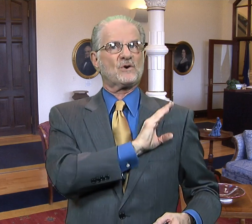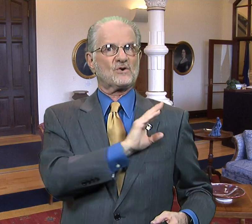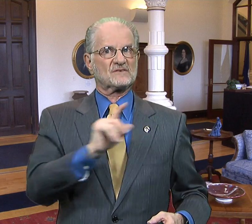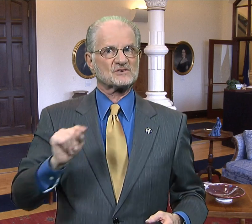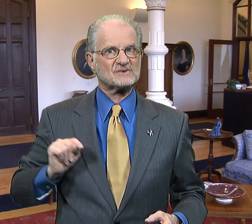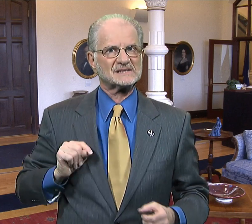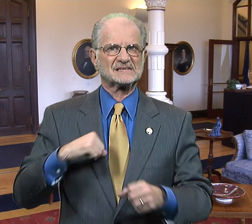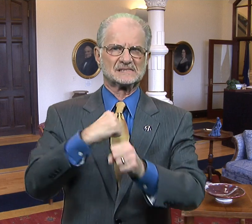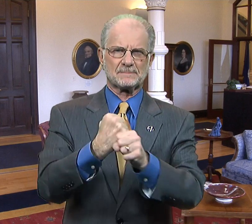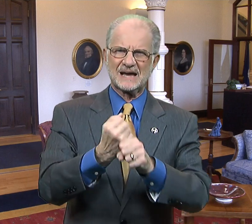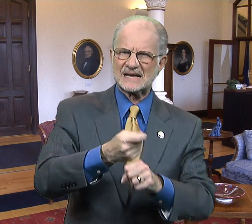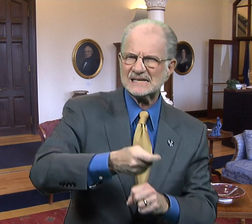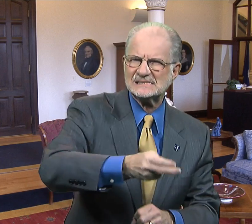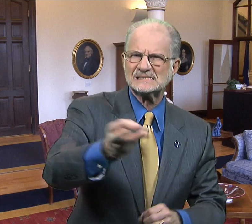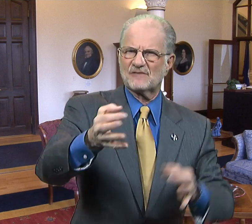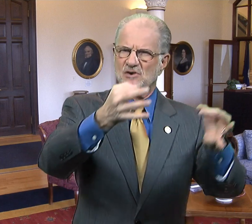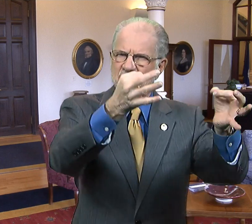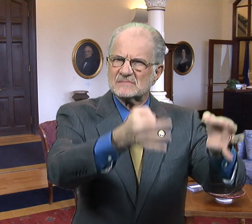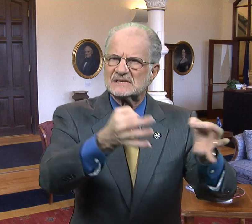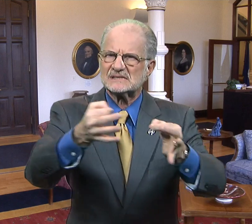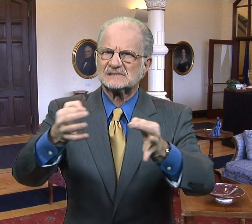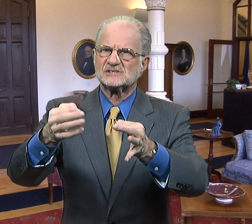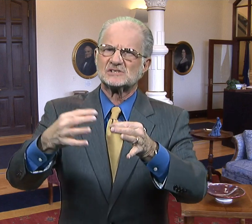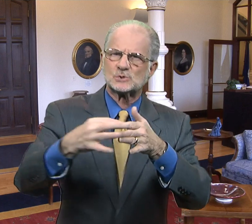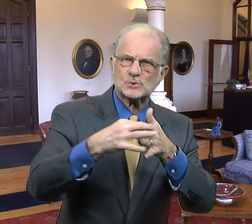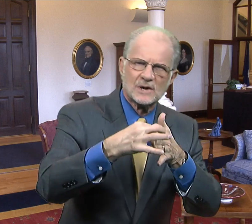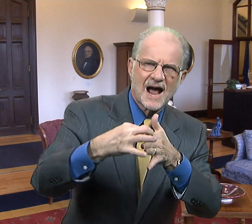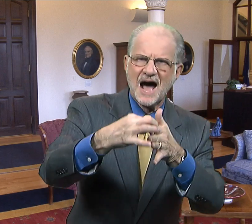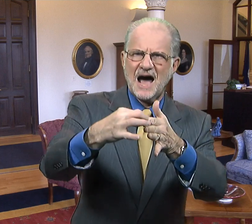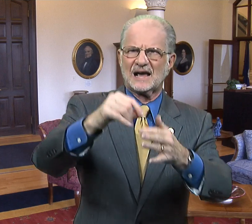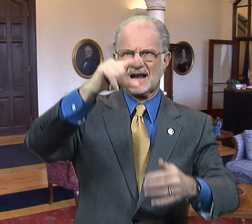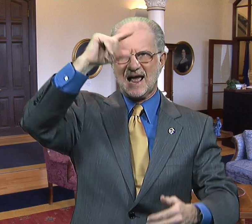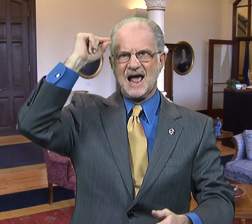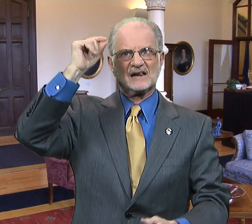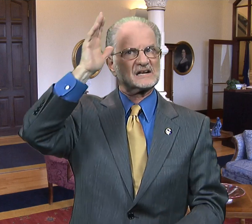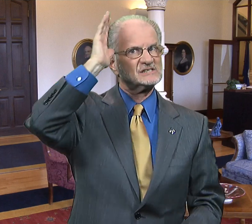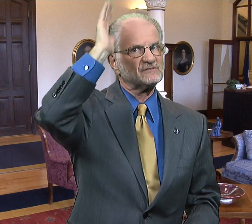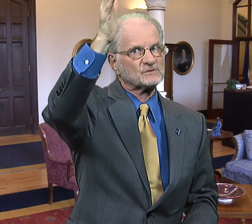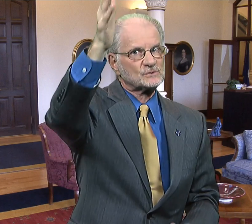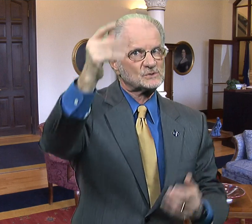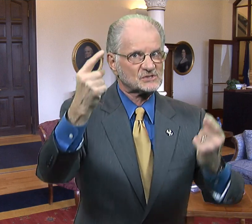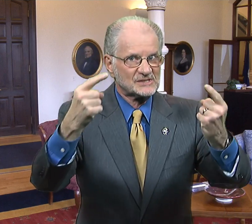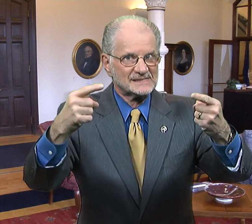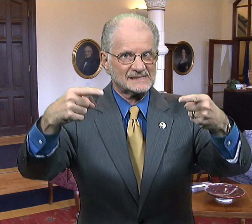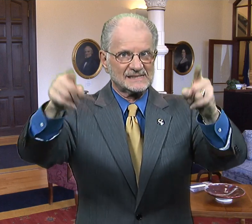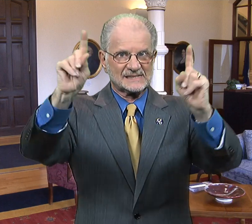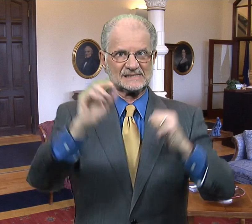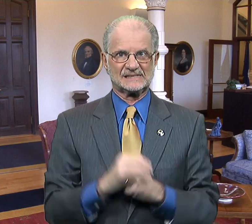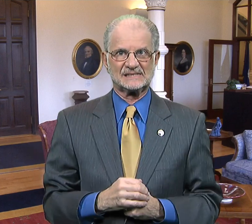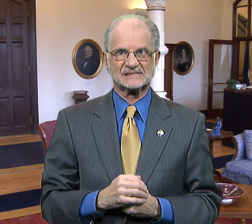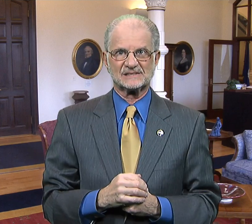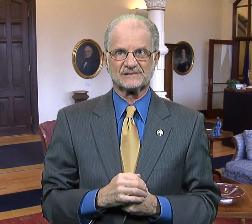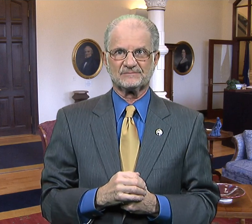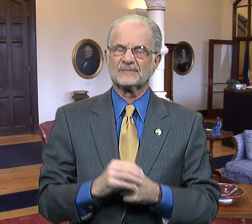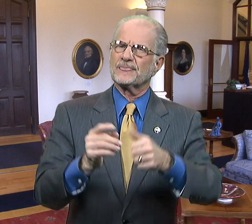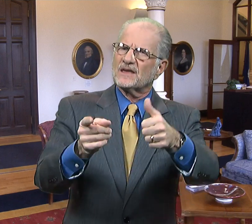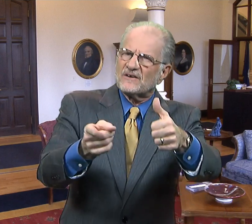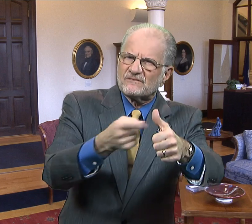The Board of Trustees made several decisions to guide Gallaudet's future success.